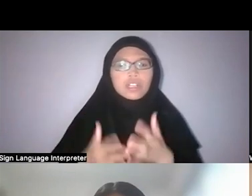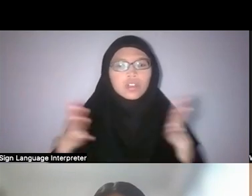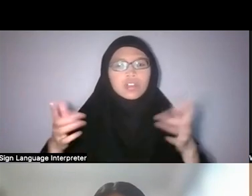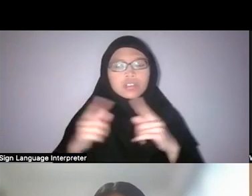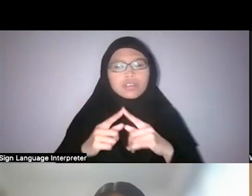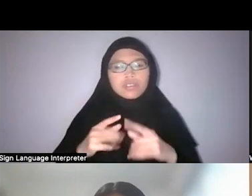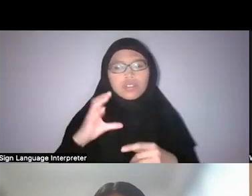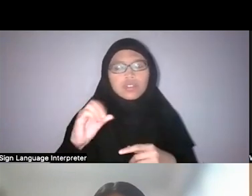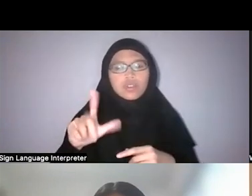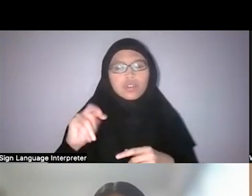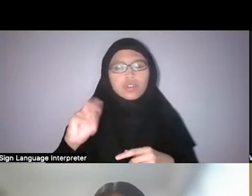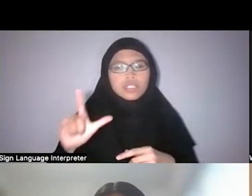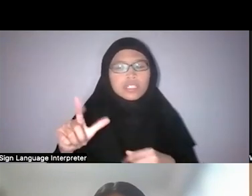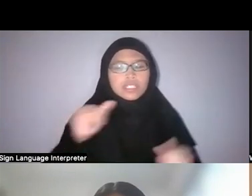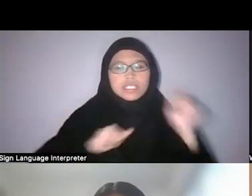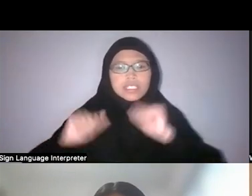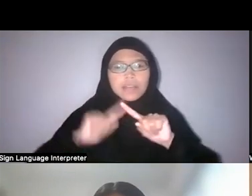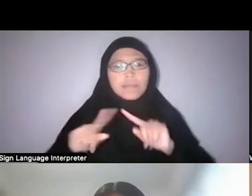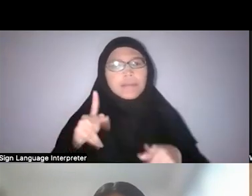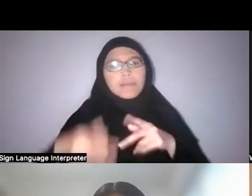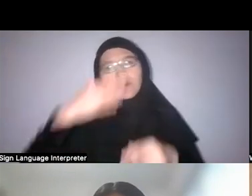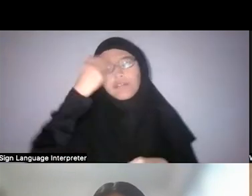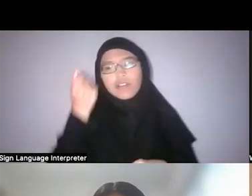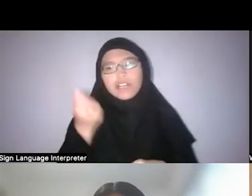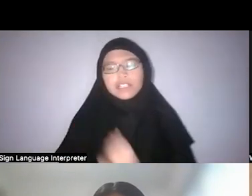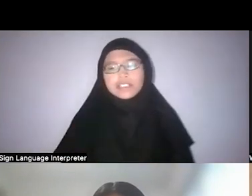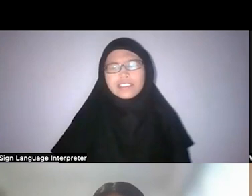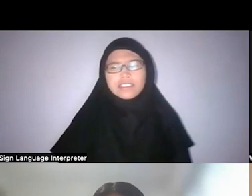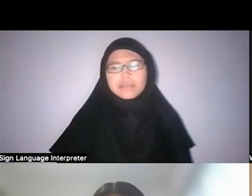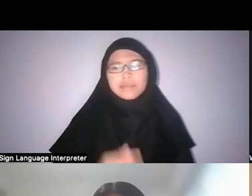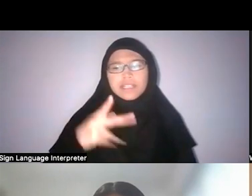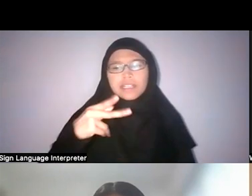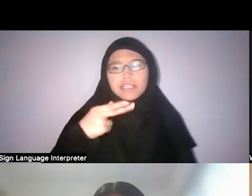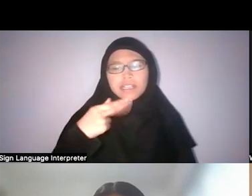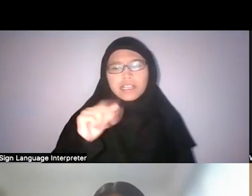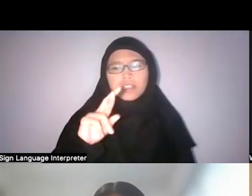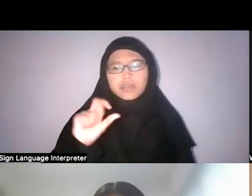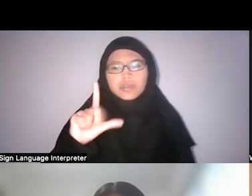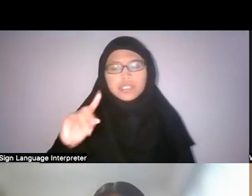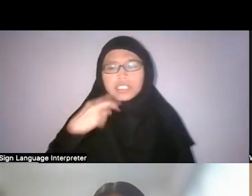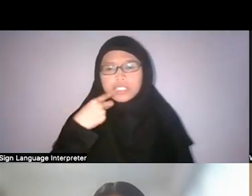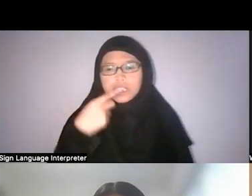colonial science but have been forgotten? I mean, Khairulddin mentioned Mohamed Haniff. Who else were there?